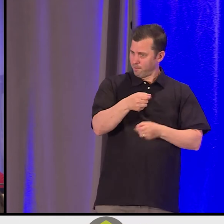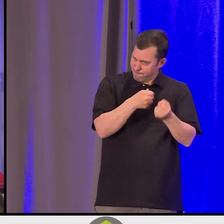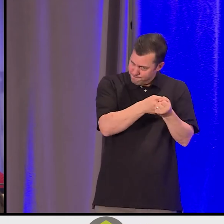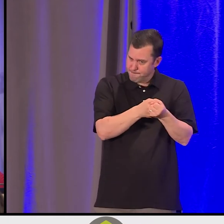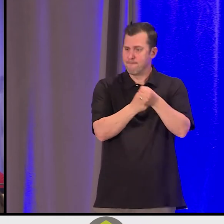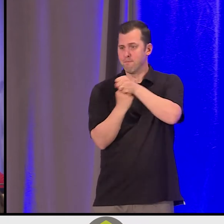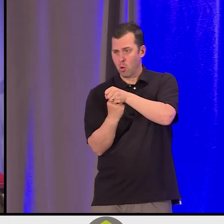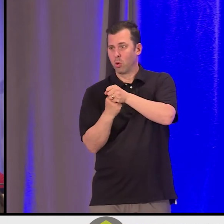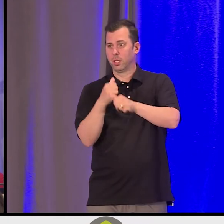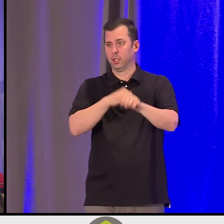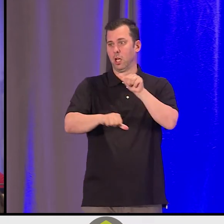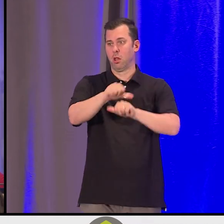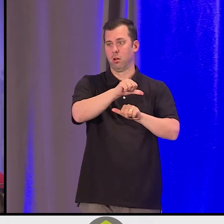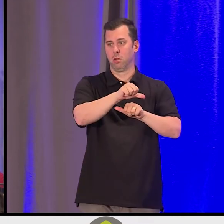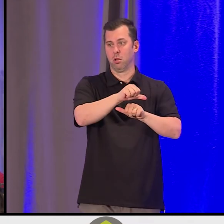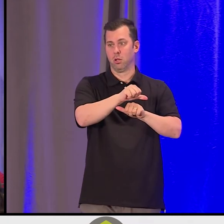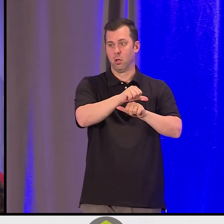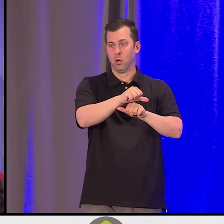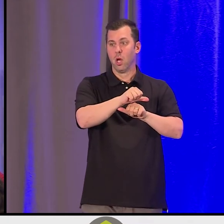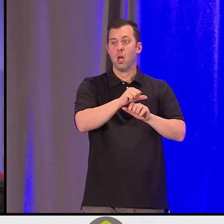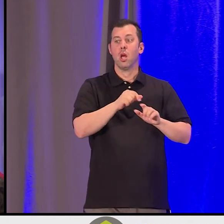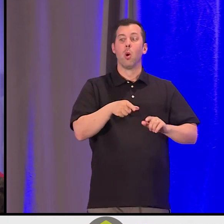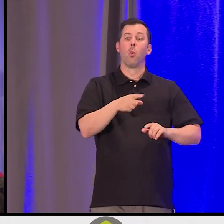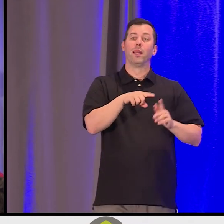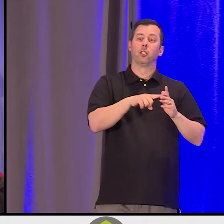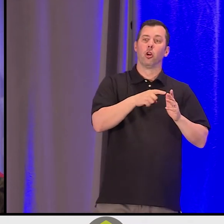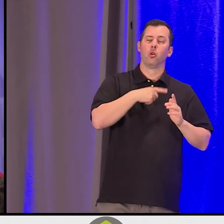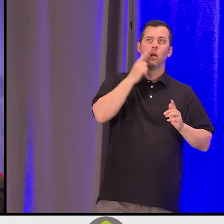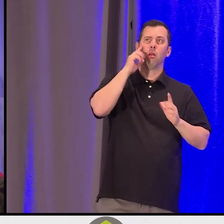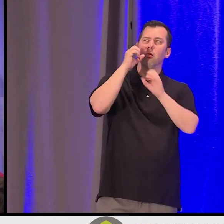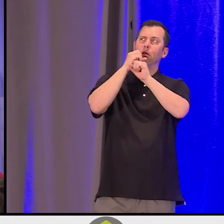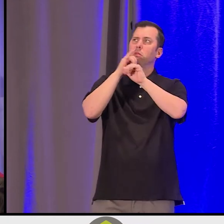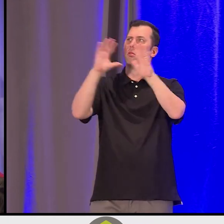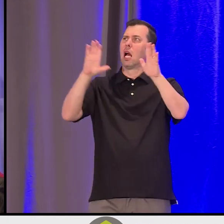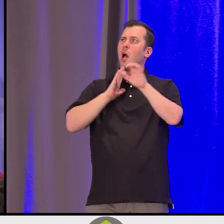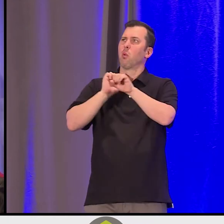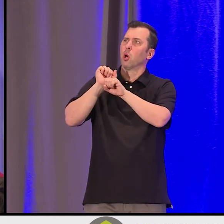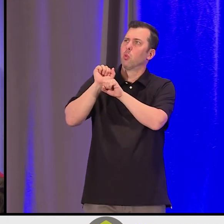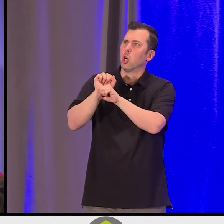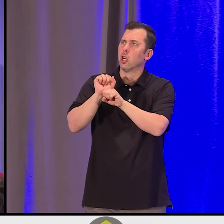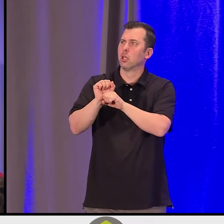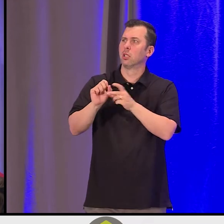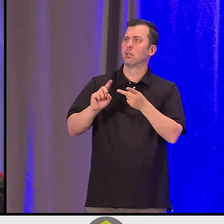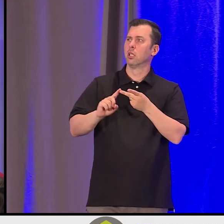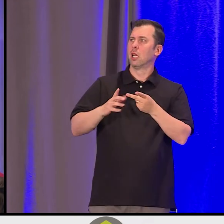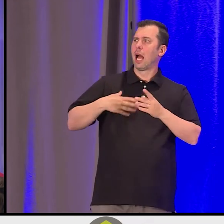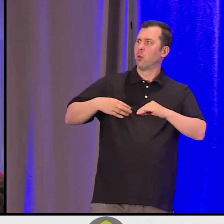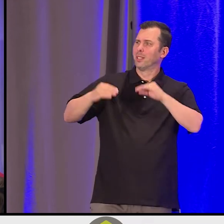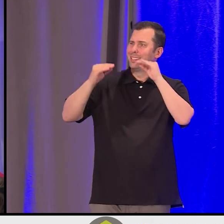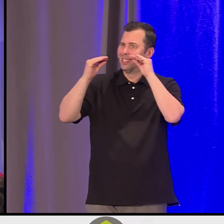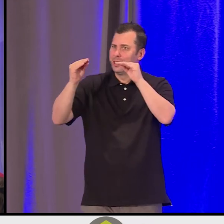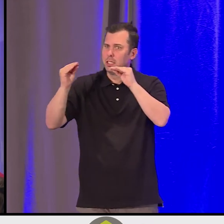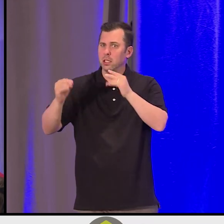about our work, and about our journey, and our lives, and our teachings, and neuroscience, and what is it that we wanted, and